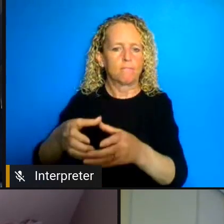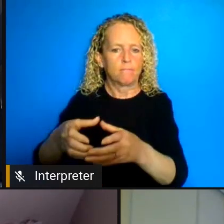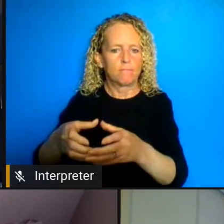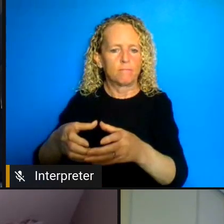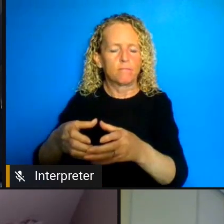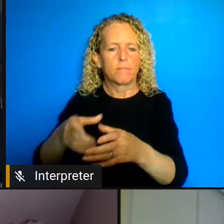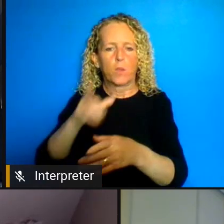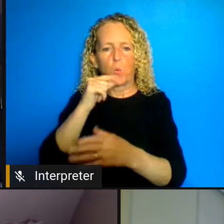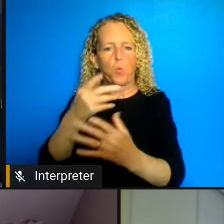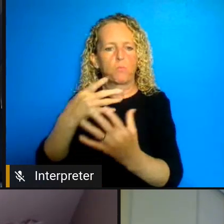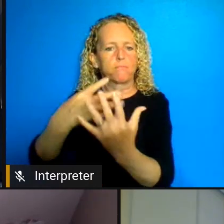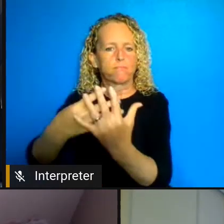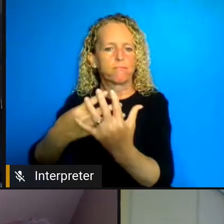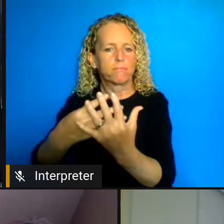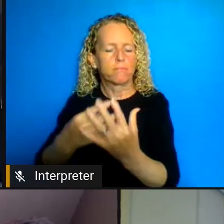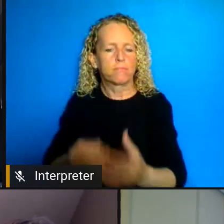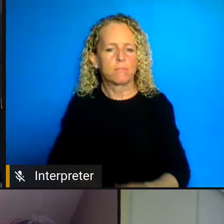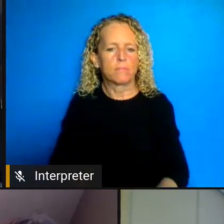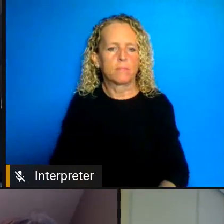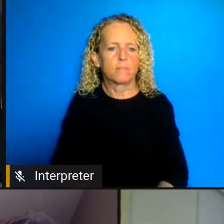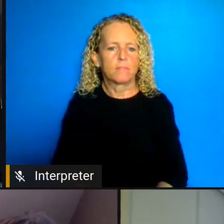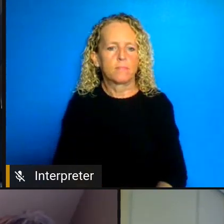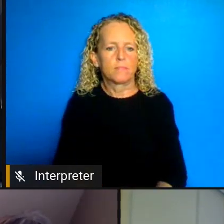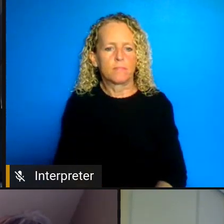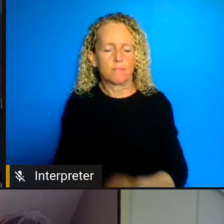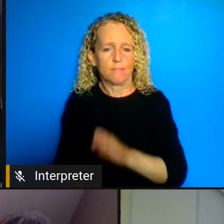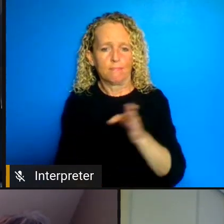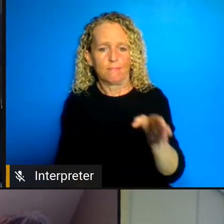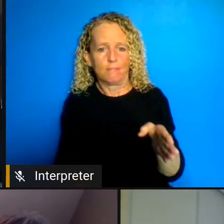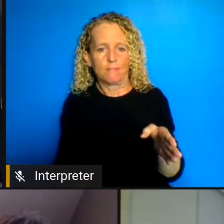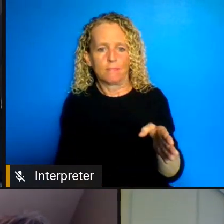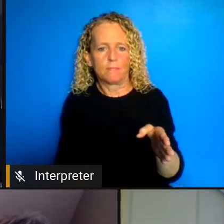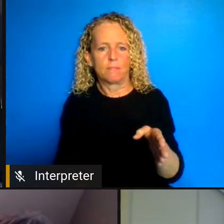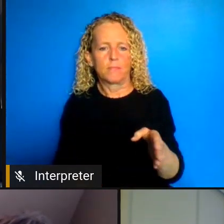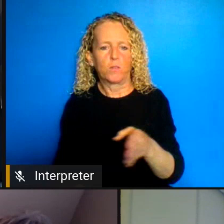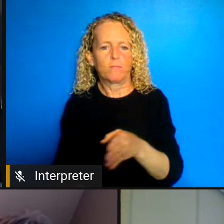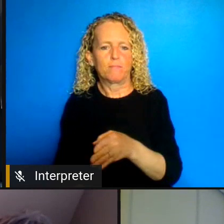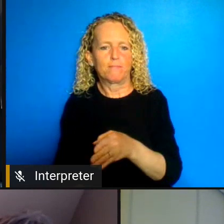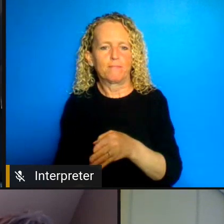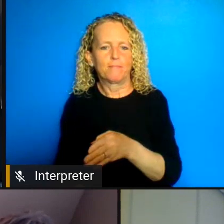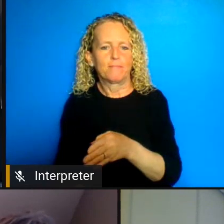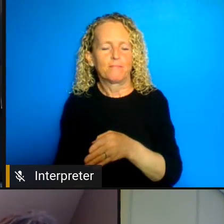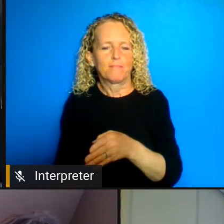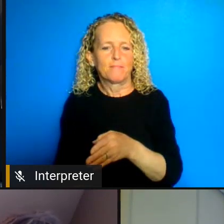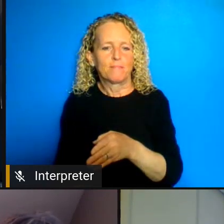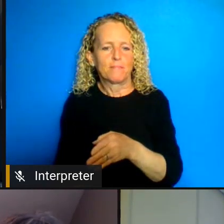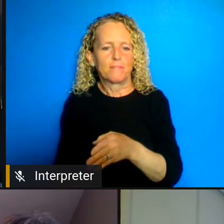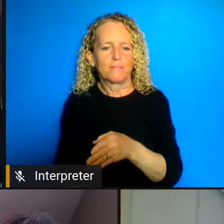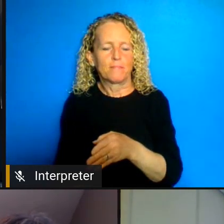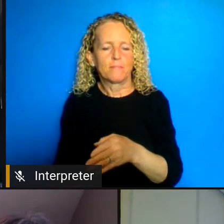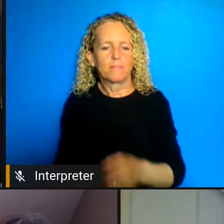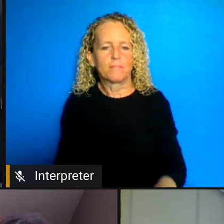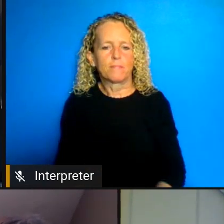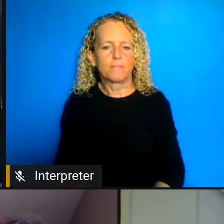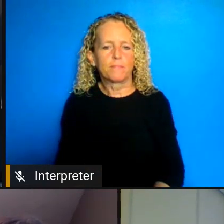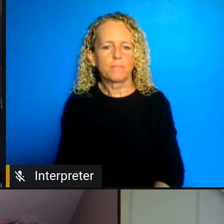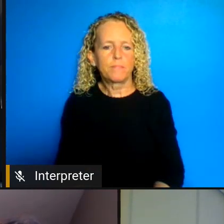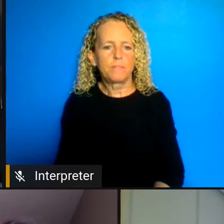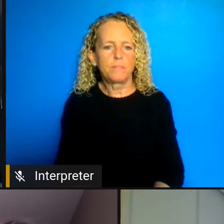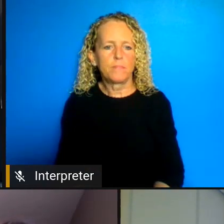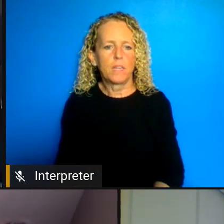women. Can I just make a, back to Constantce's point around the structural